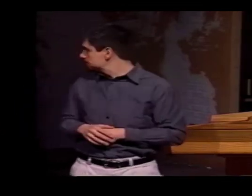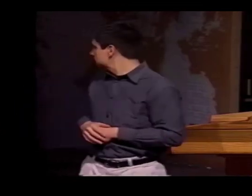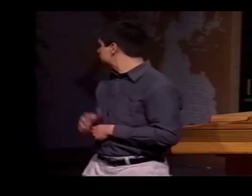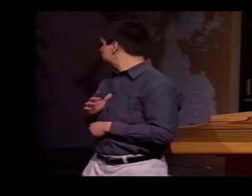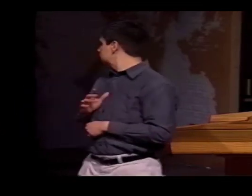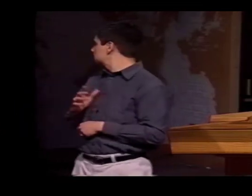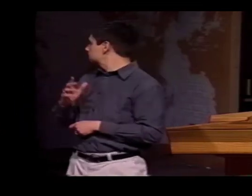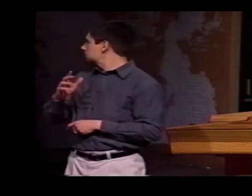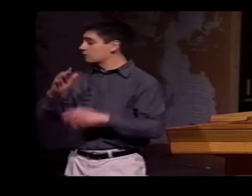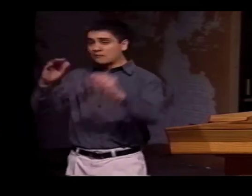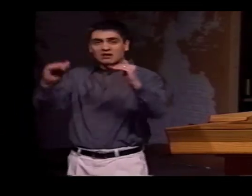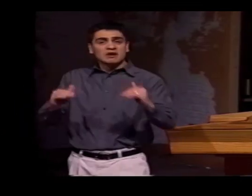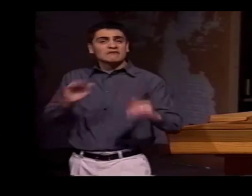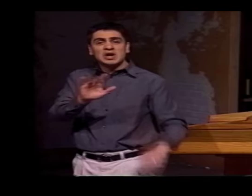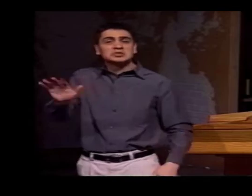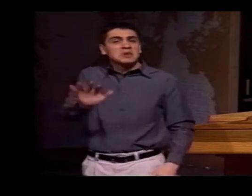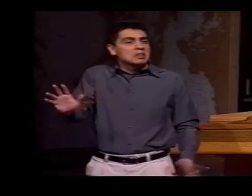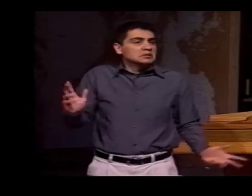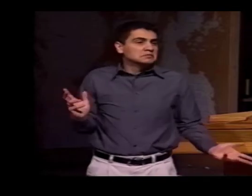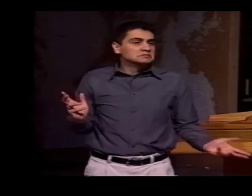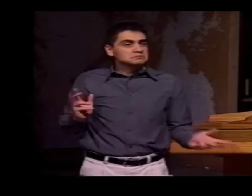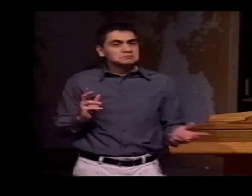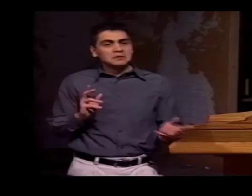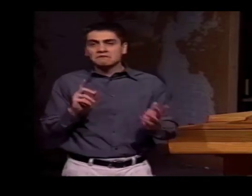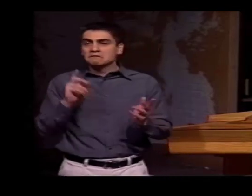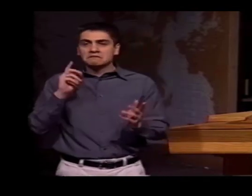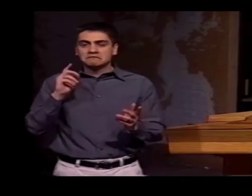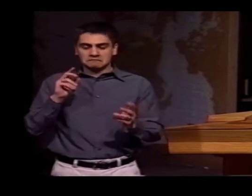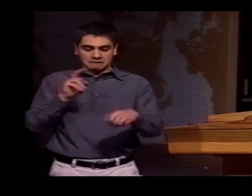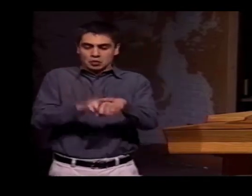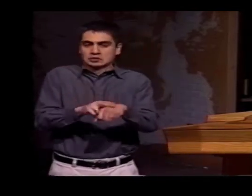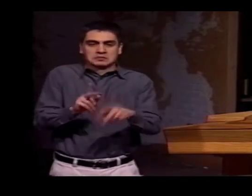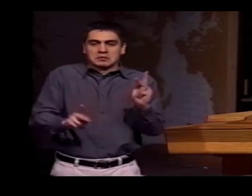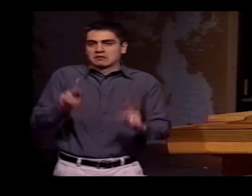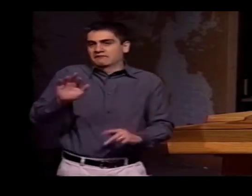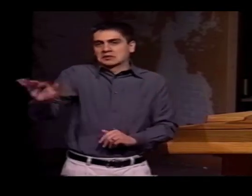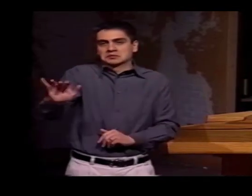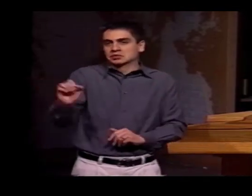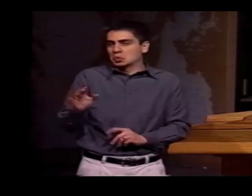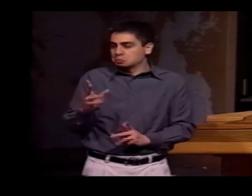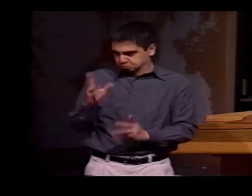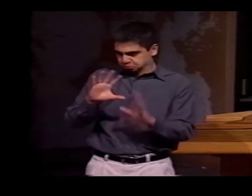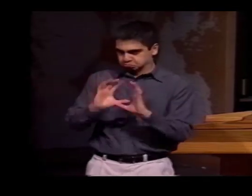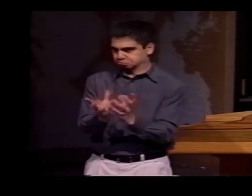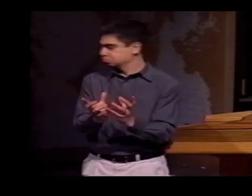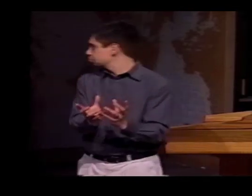THOSE ARE ALL SIGNS THAT ARE DISTINCT, THAT I PUT INTO A CATEGORY. THE NEXT CATEGORY WAS FINGERSPELLING,